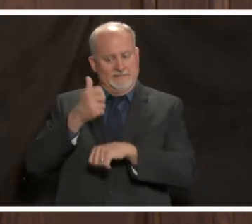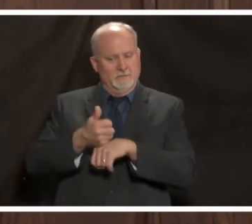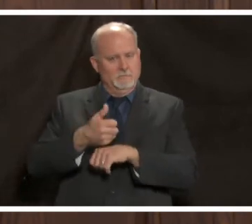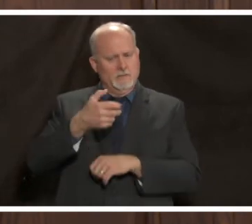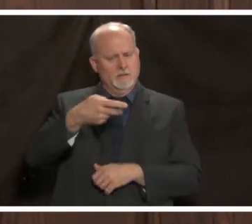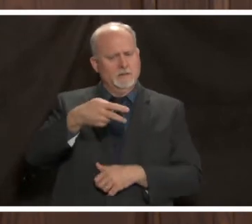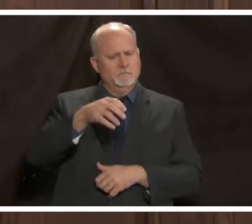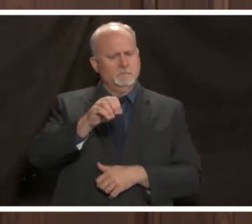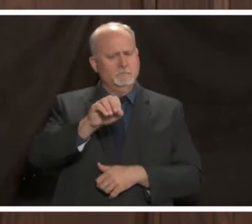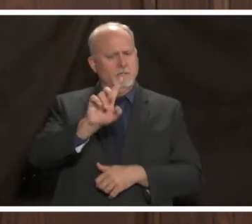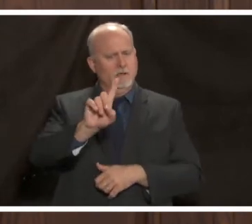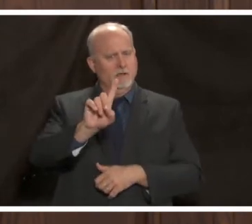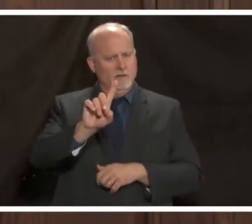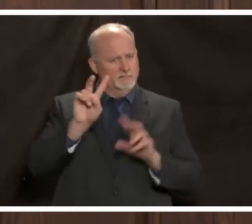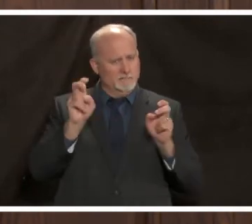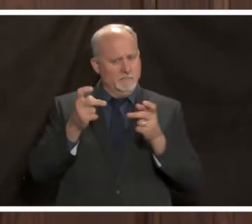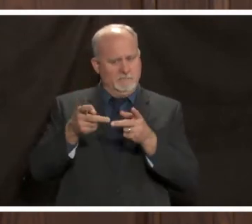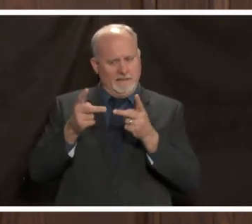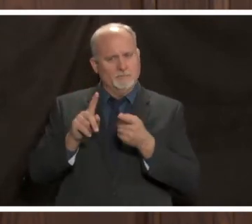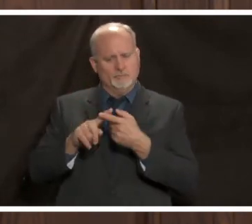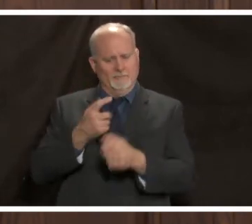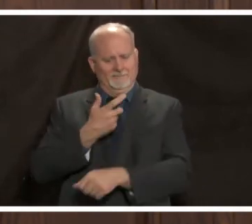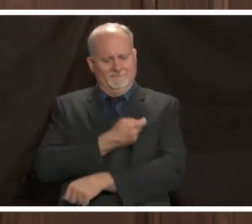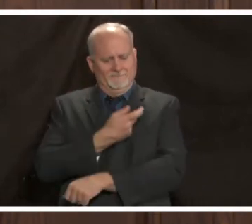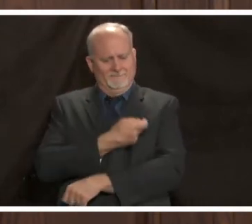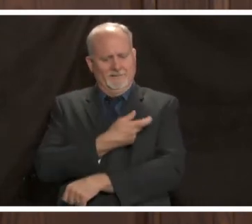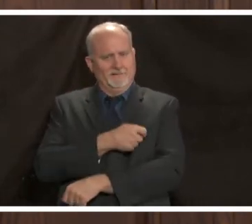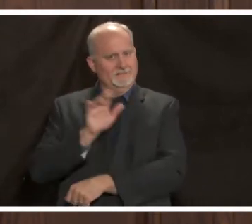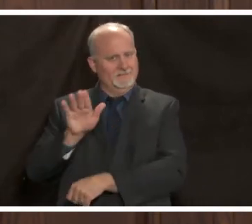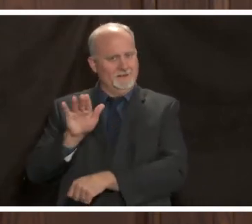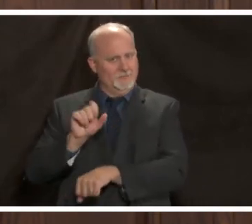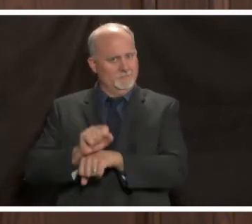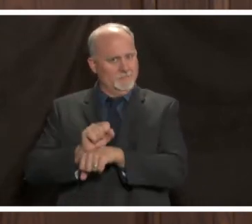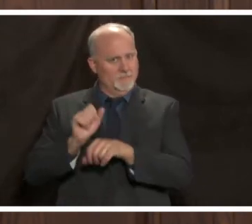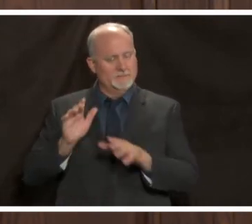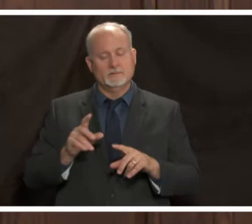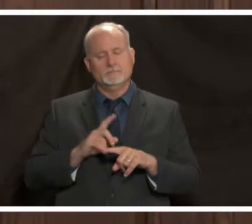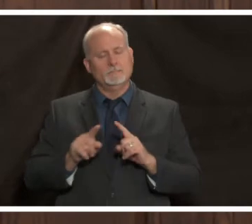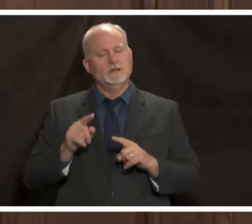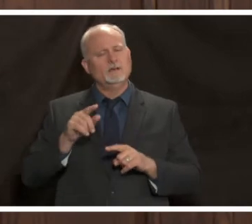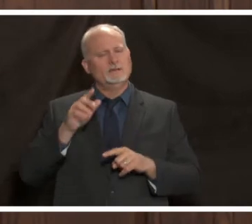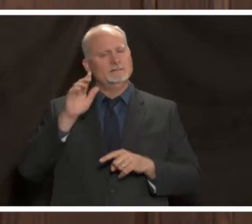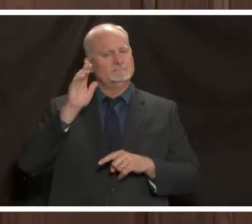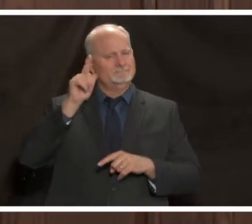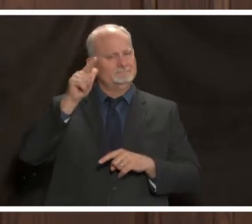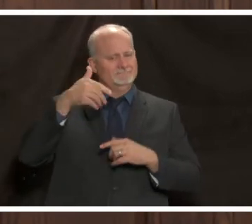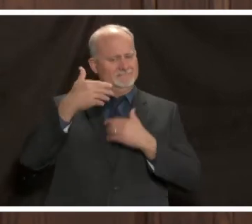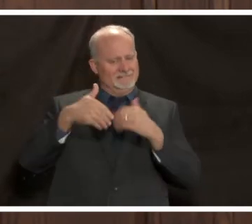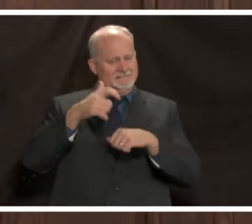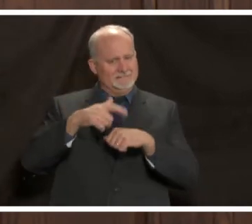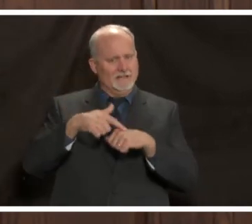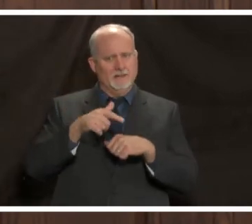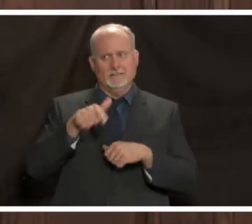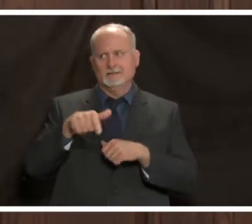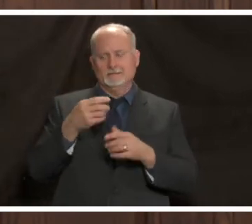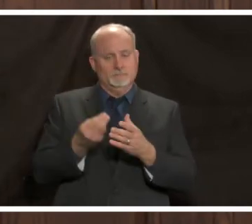to vaccinate their employees but as more vaccines become available over time you into the spring we